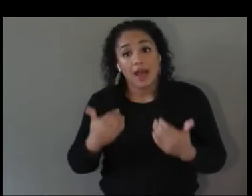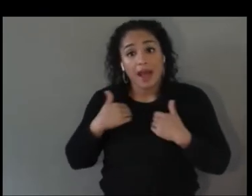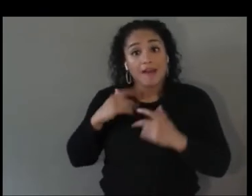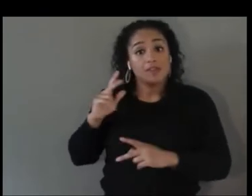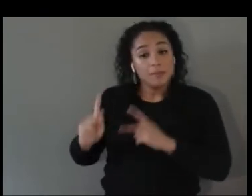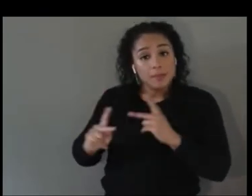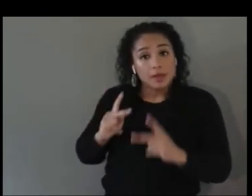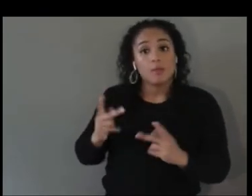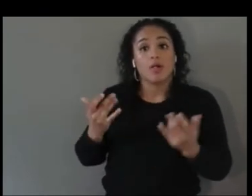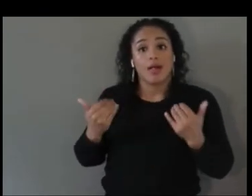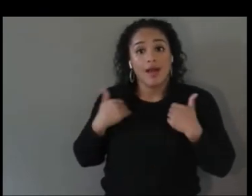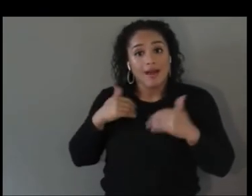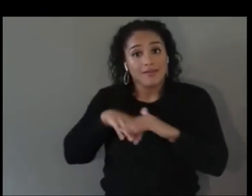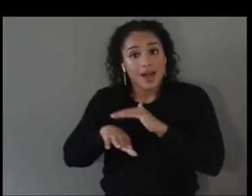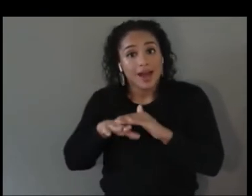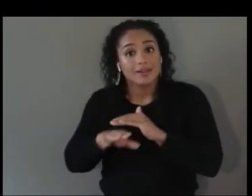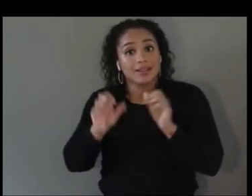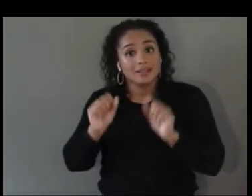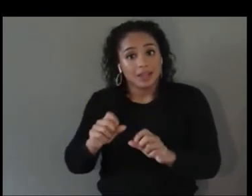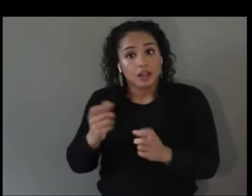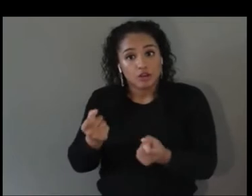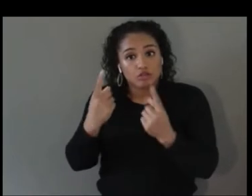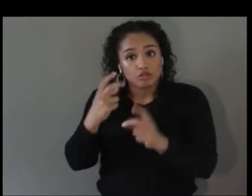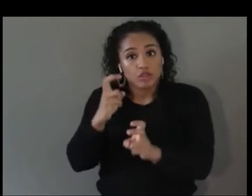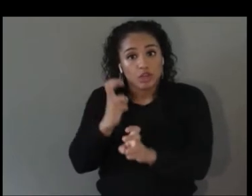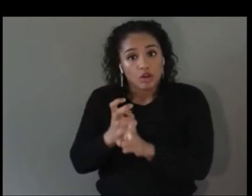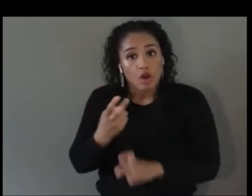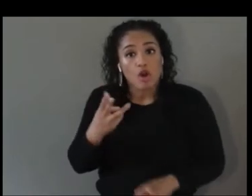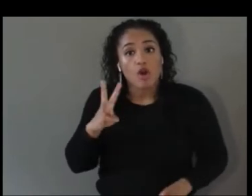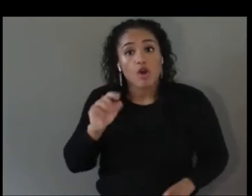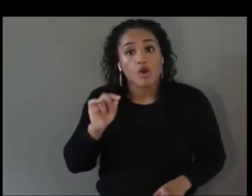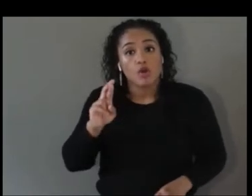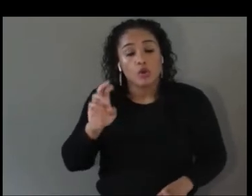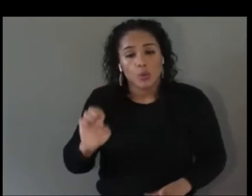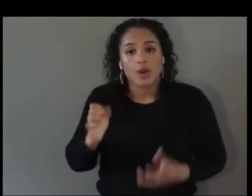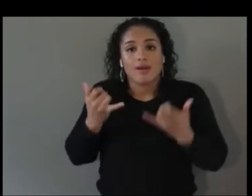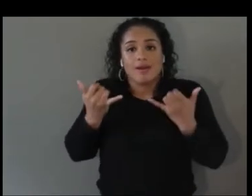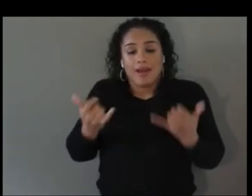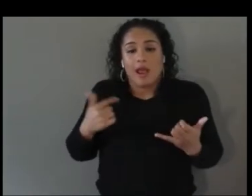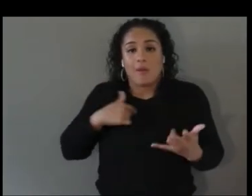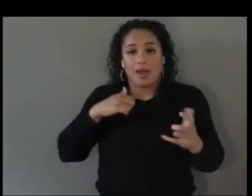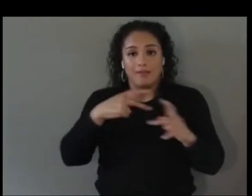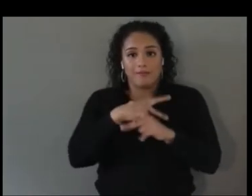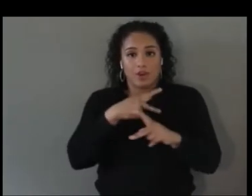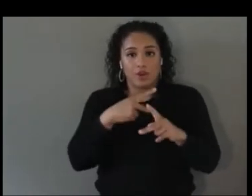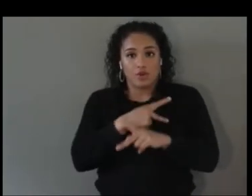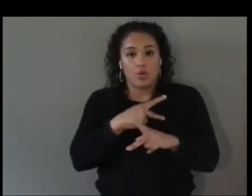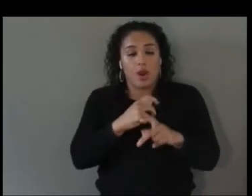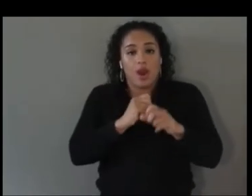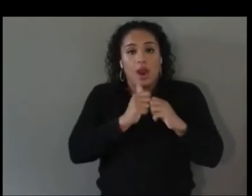and now I can figure out how to actually make a film or create a company and a lot of individuals